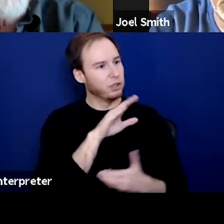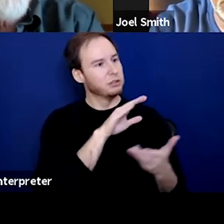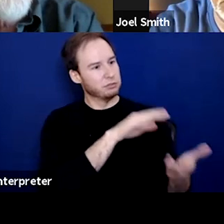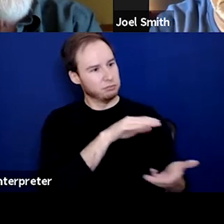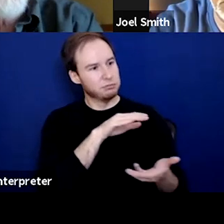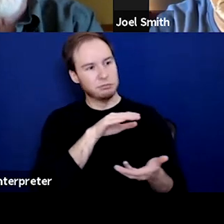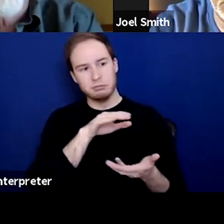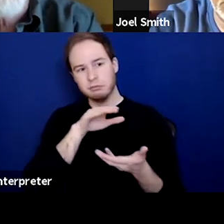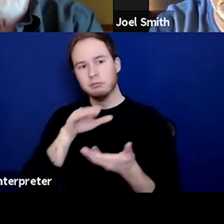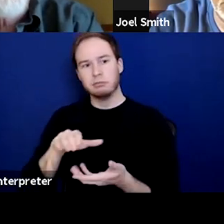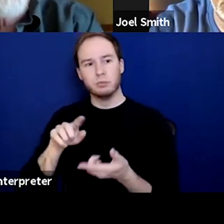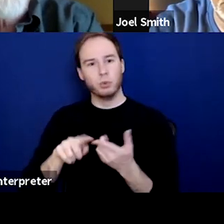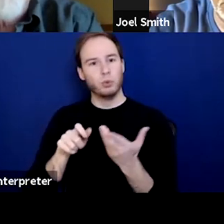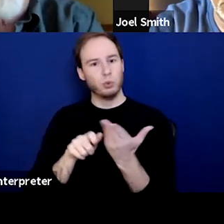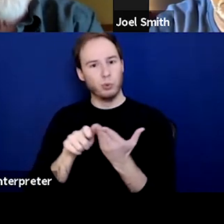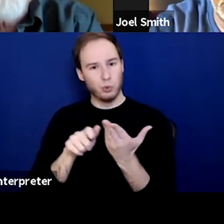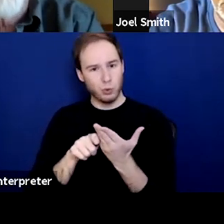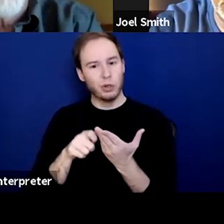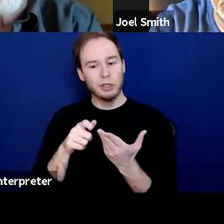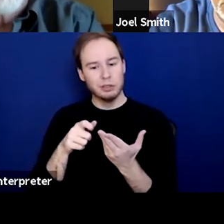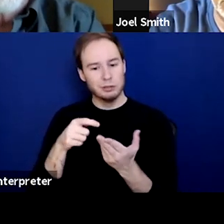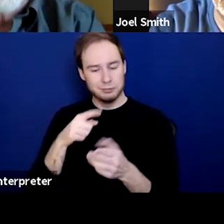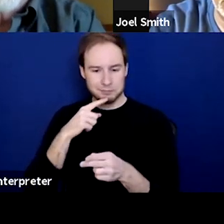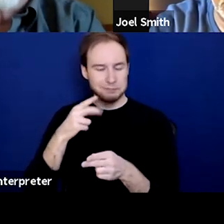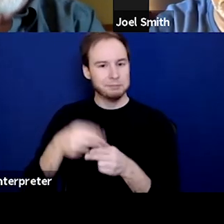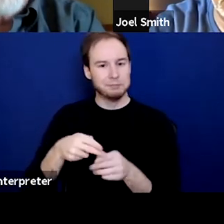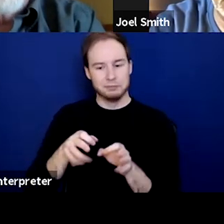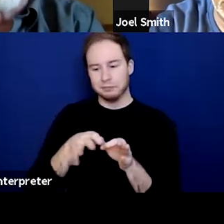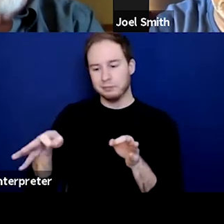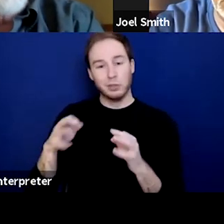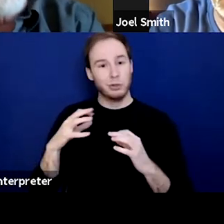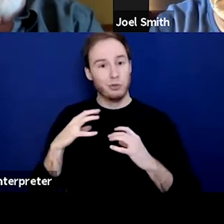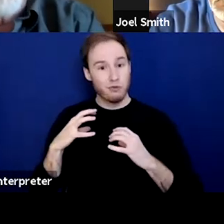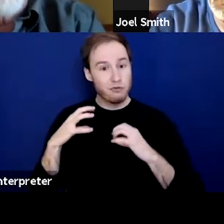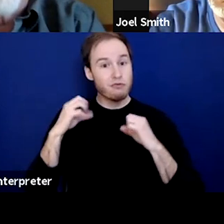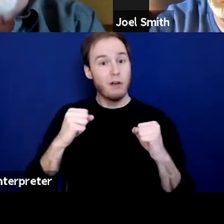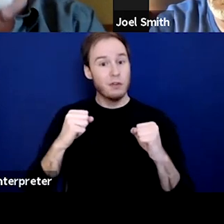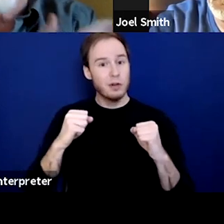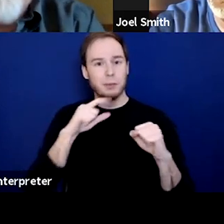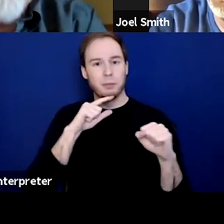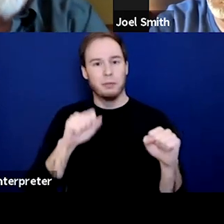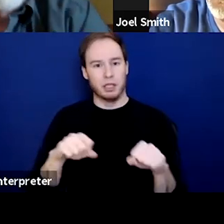And that is, recovery is possible. And by that, I mean recovery from trauma,